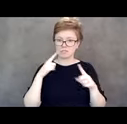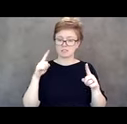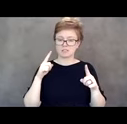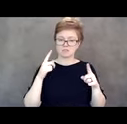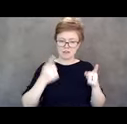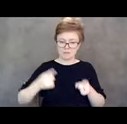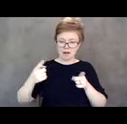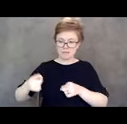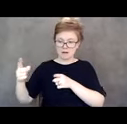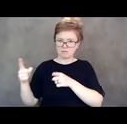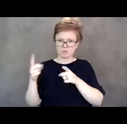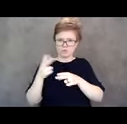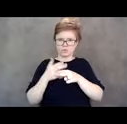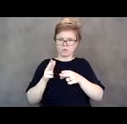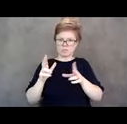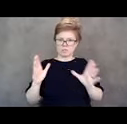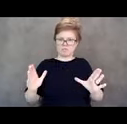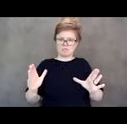combine the power of these four things,